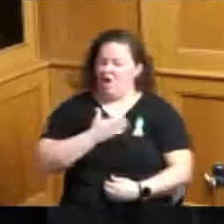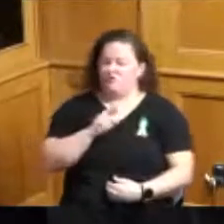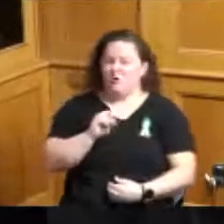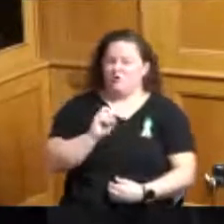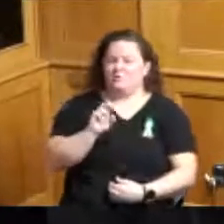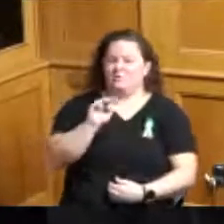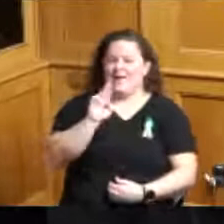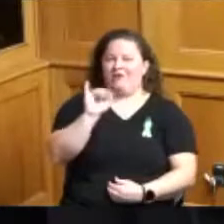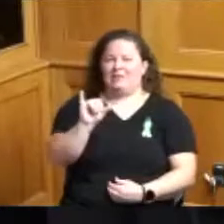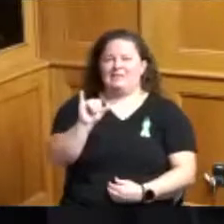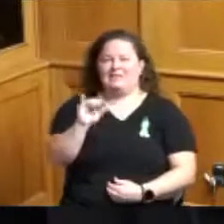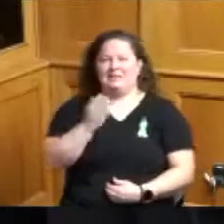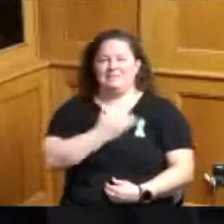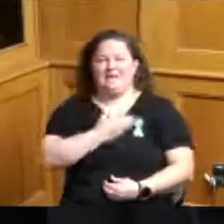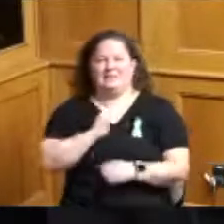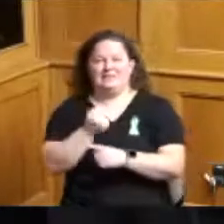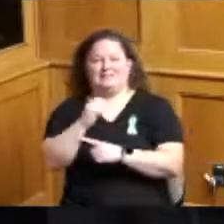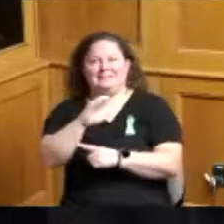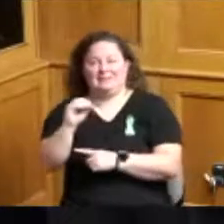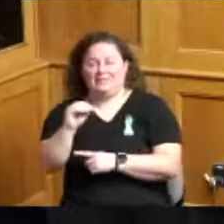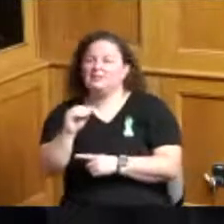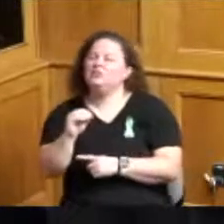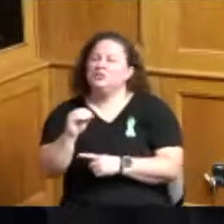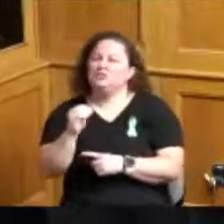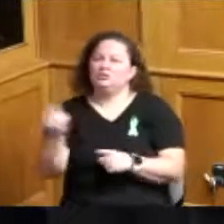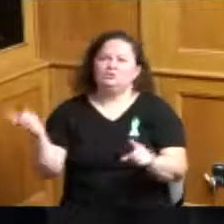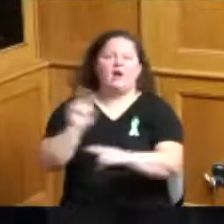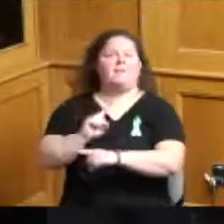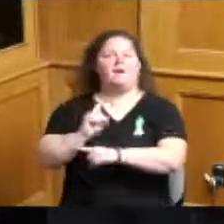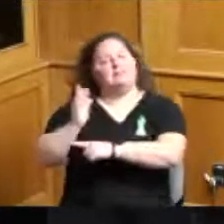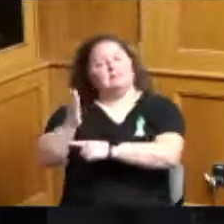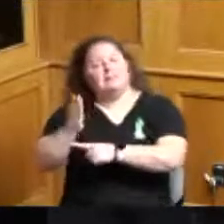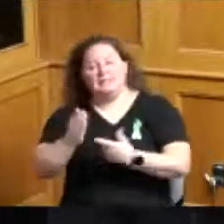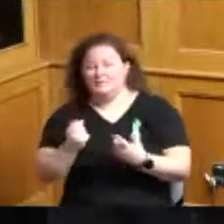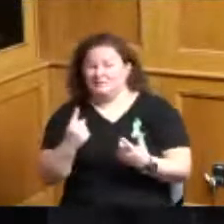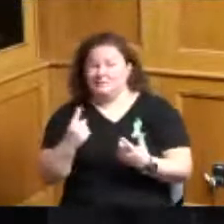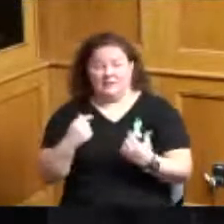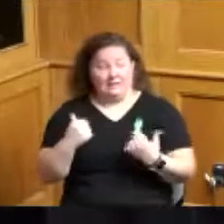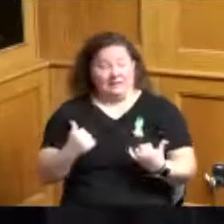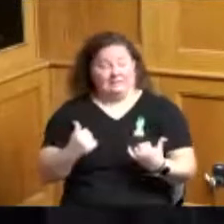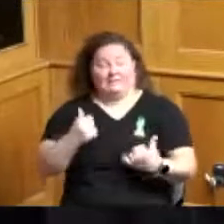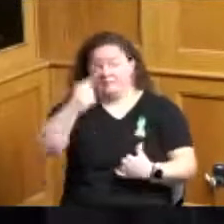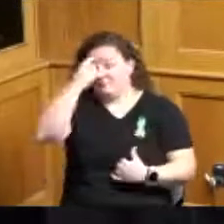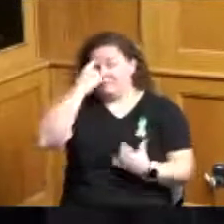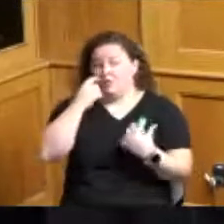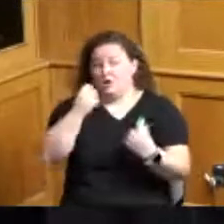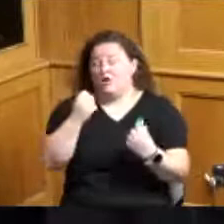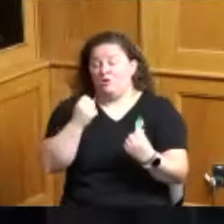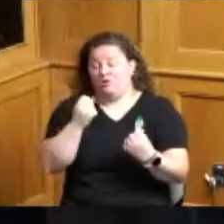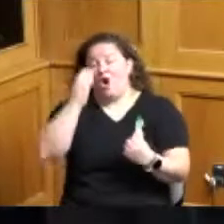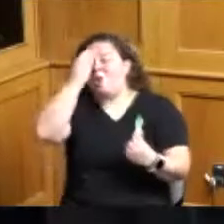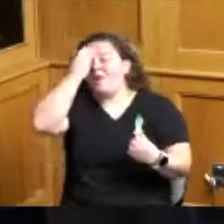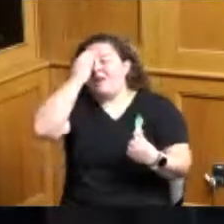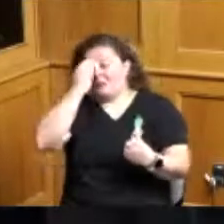speak I can appreciate that it is mental health awareness month but it is also teen pregNancy